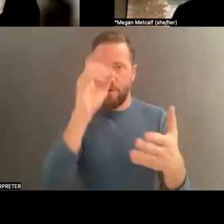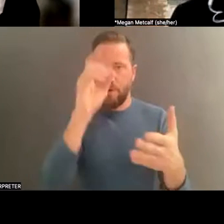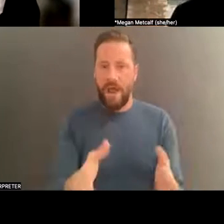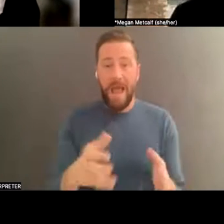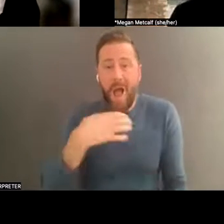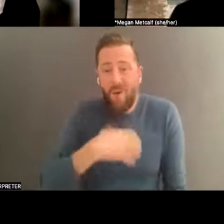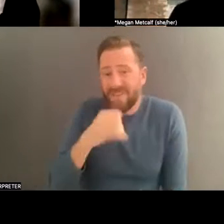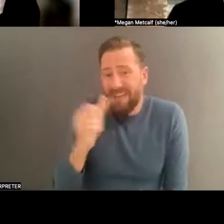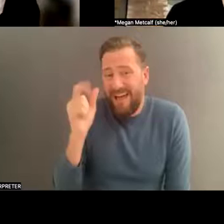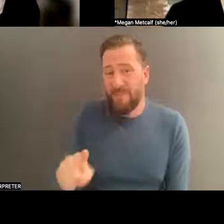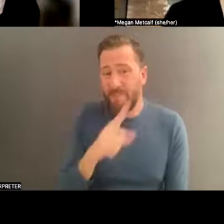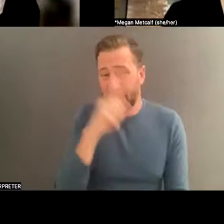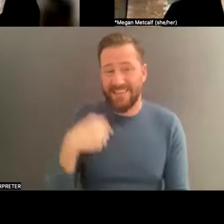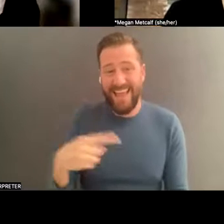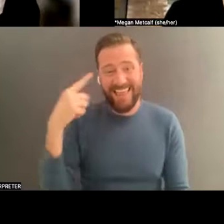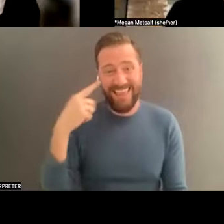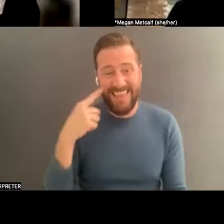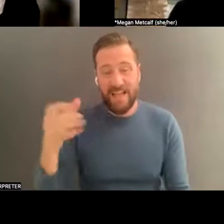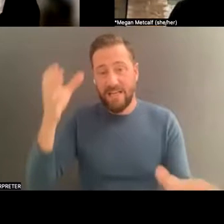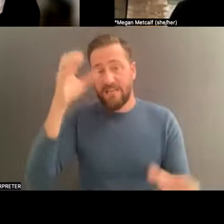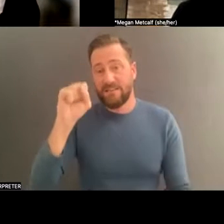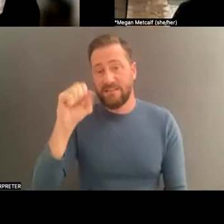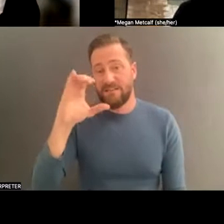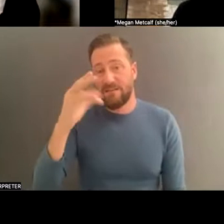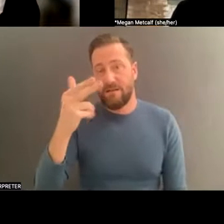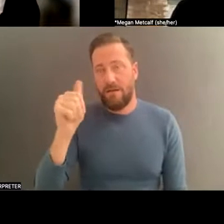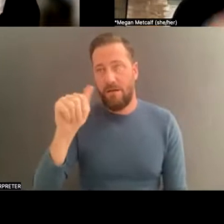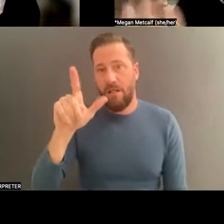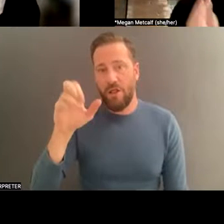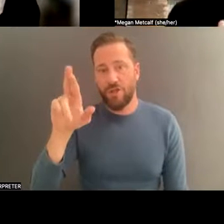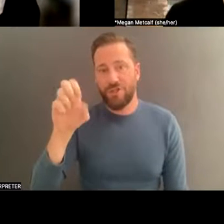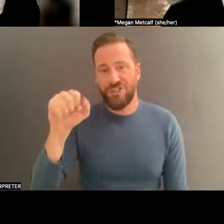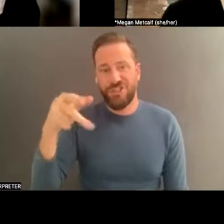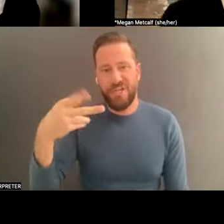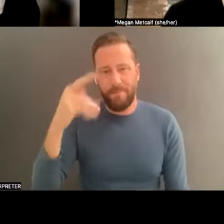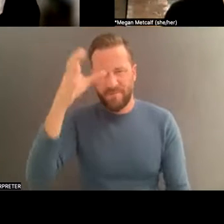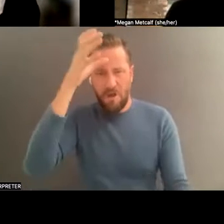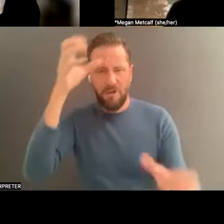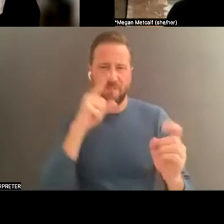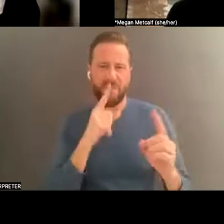a certain form of stewardship. I don't know if there's any points in there you guys want to jump off